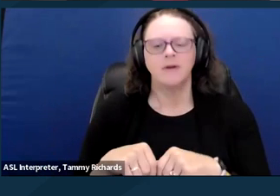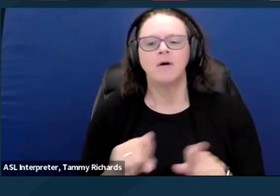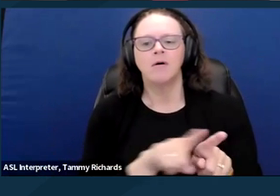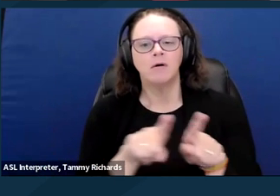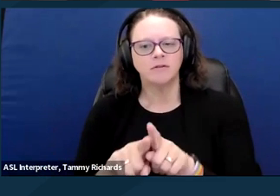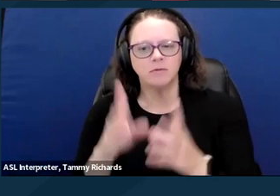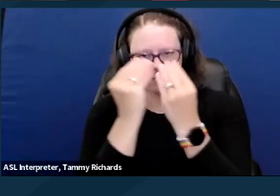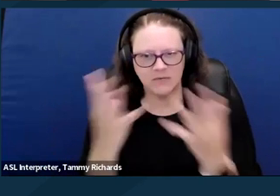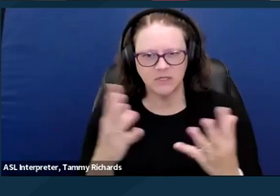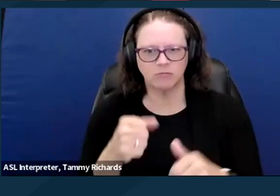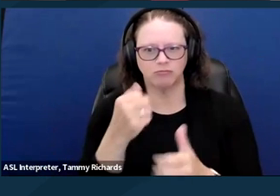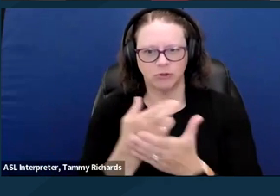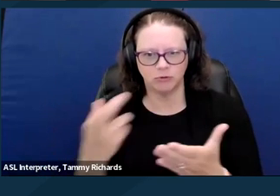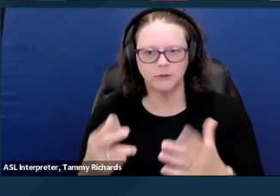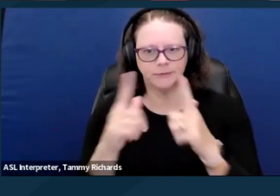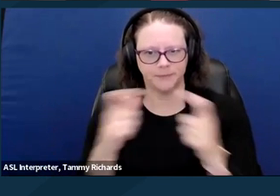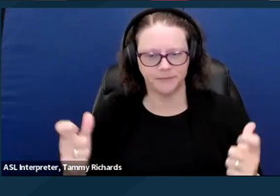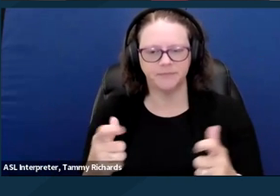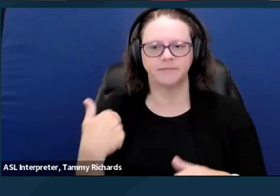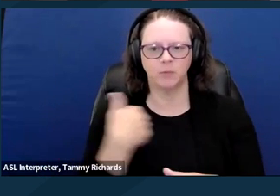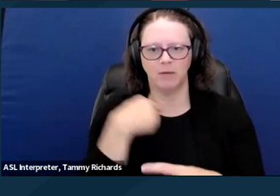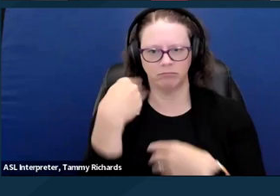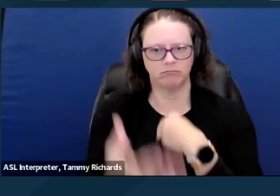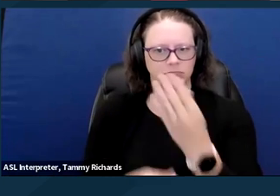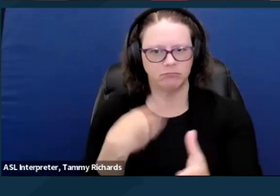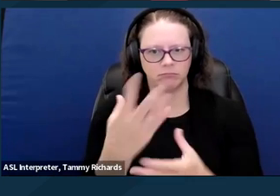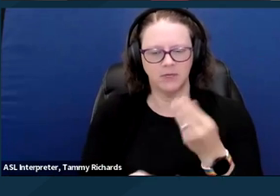so that you can join or level up in your advocacy.